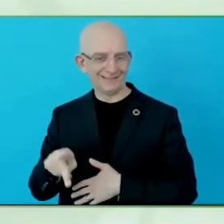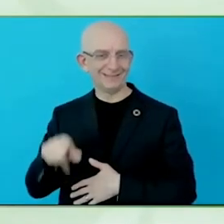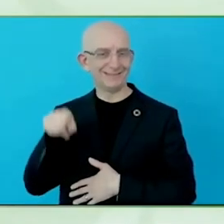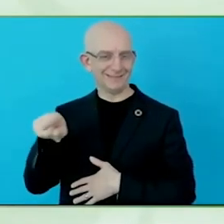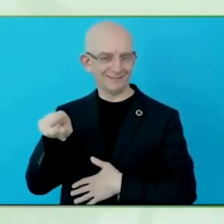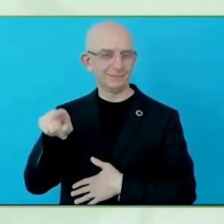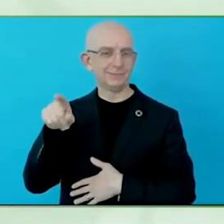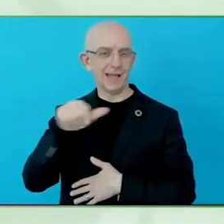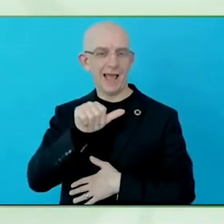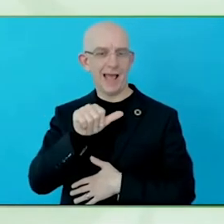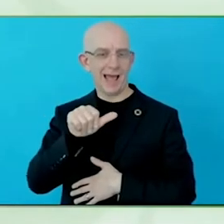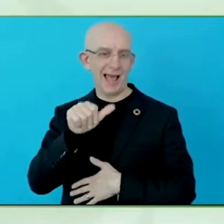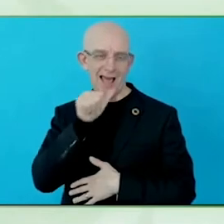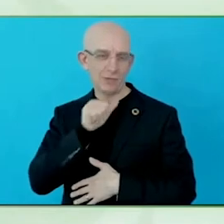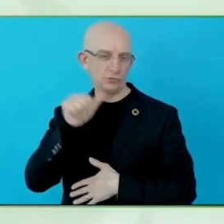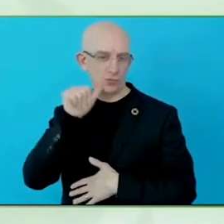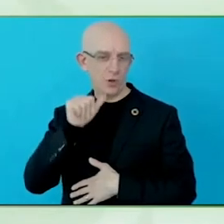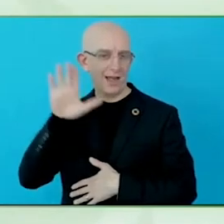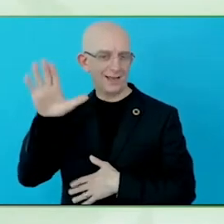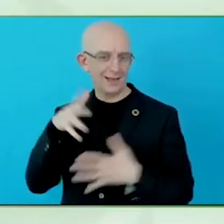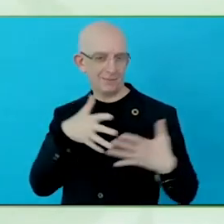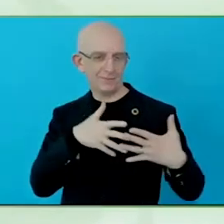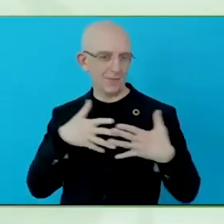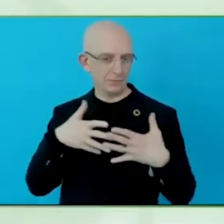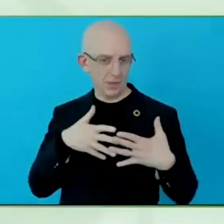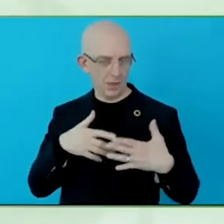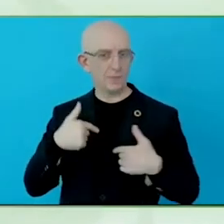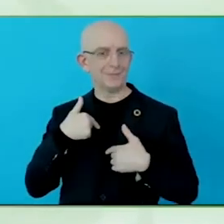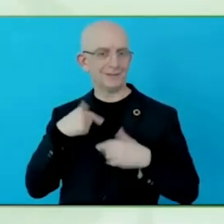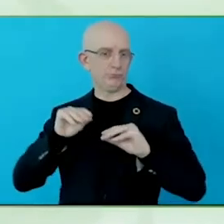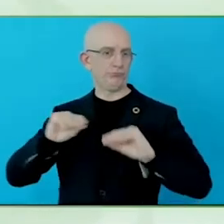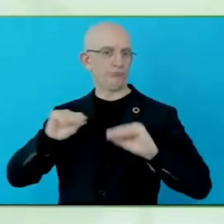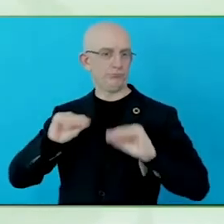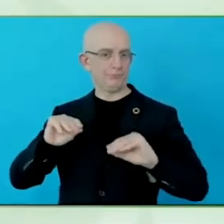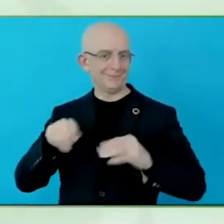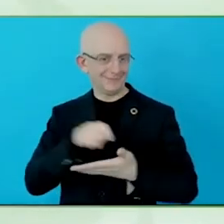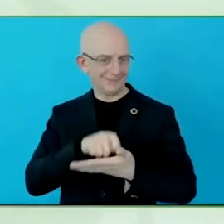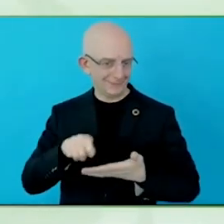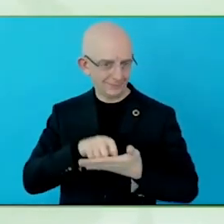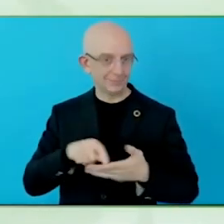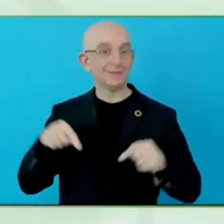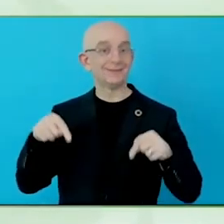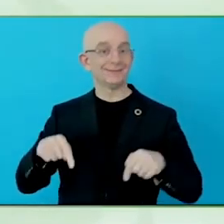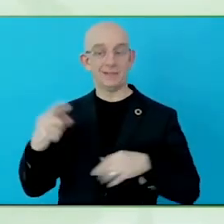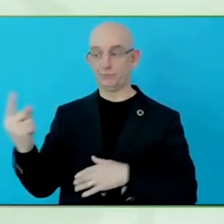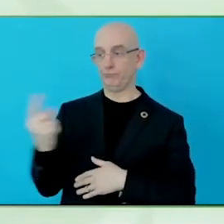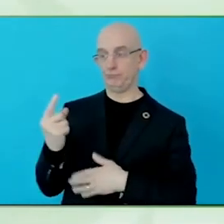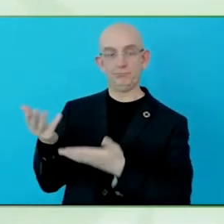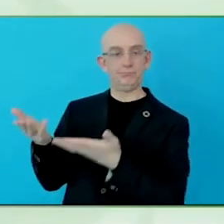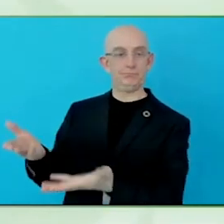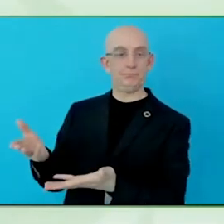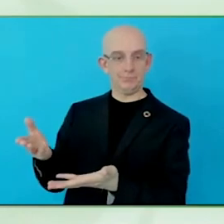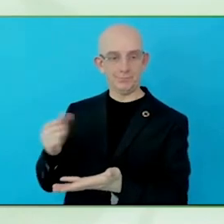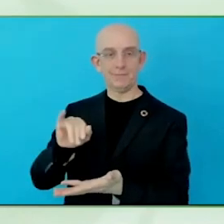Good afternoon, I'm Irmgarda Kasinskaite-Buddeberg, I'm originally from Lithuania, and I'm an adviser of communication